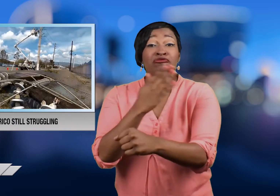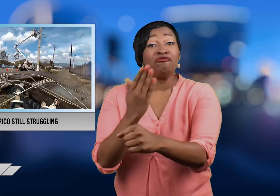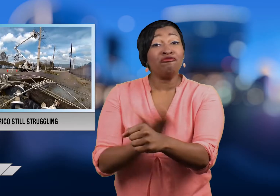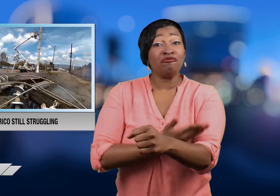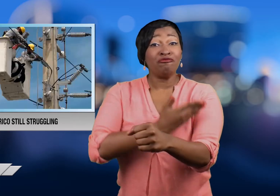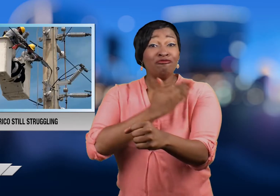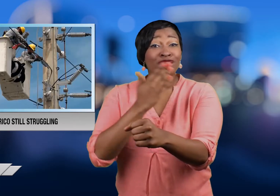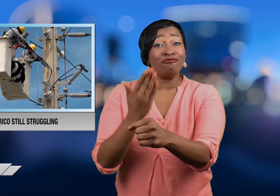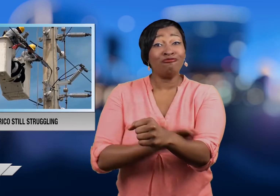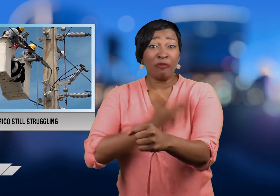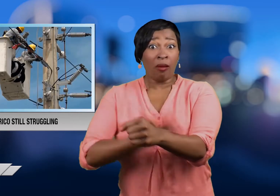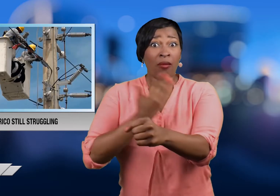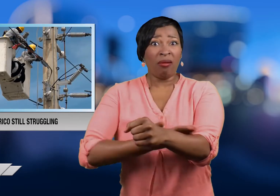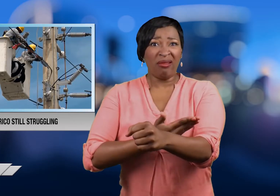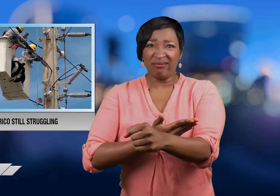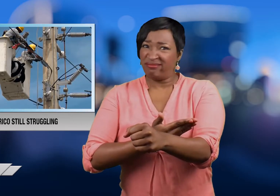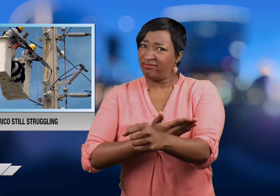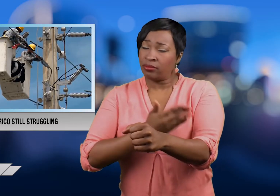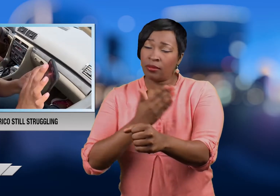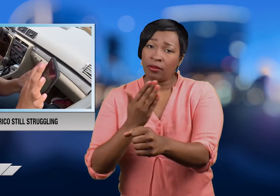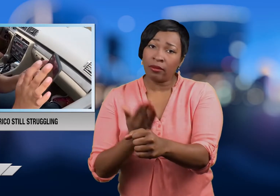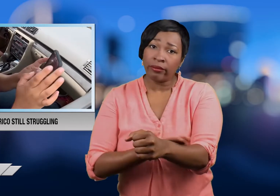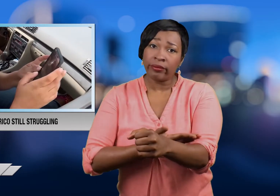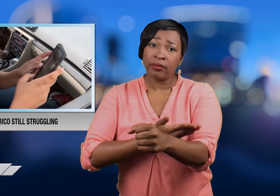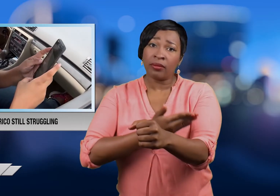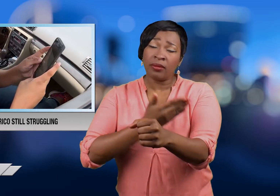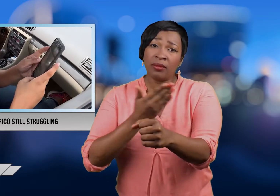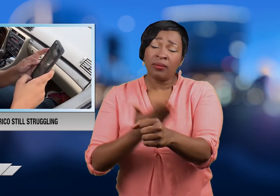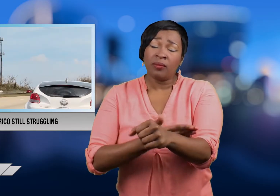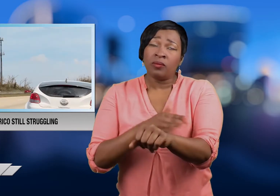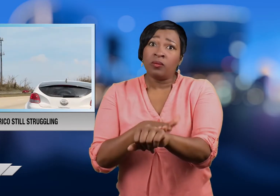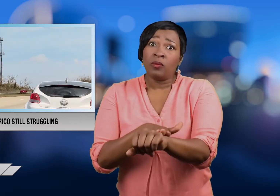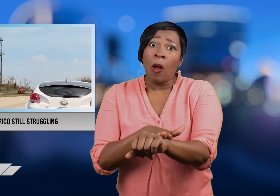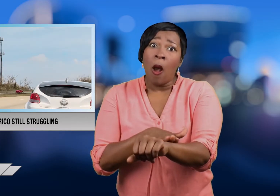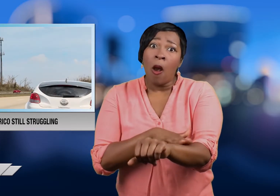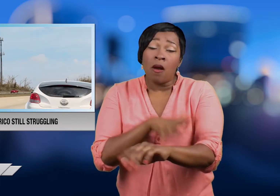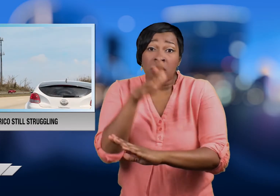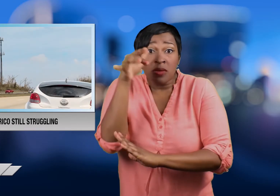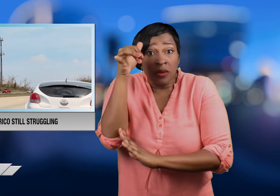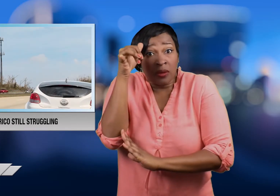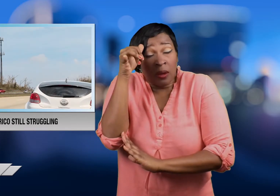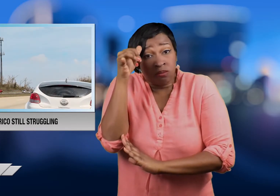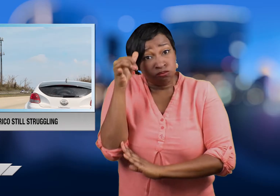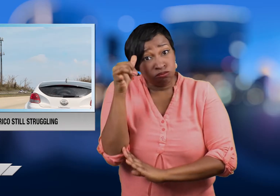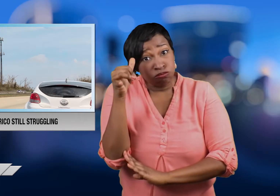slowly starting to improve.